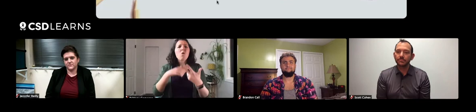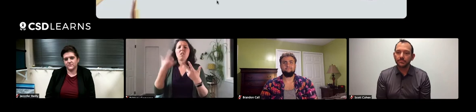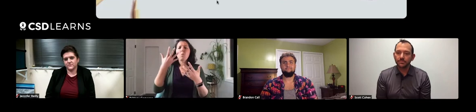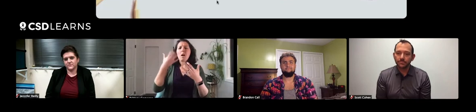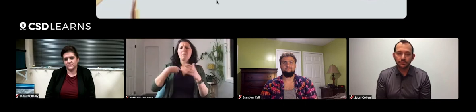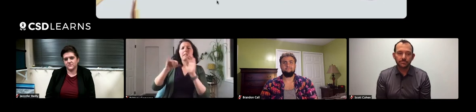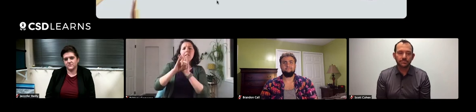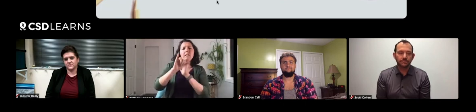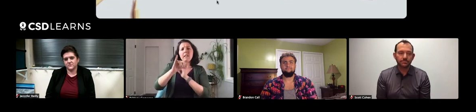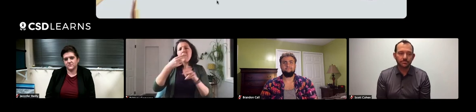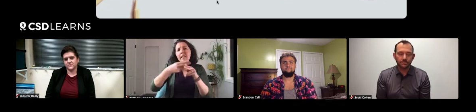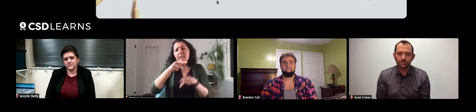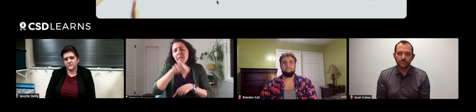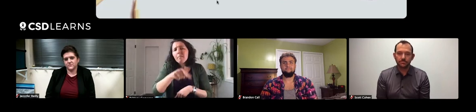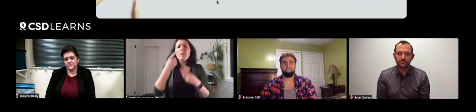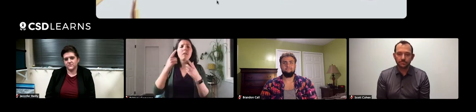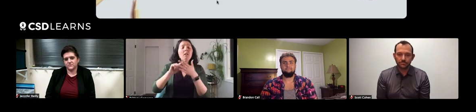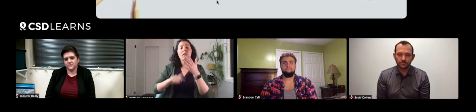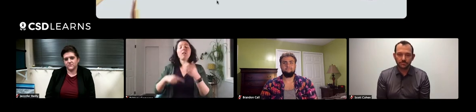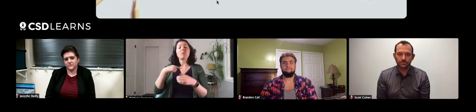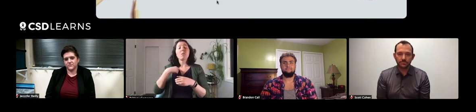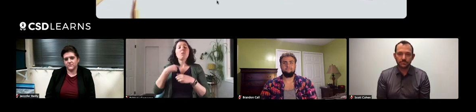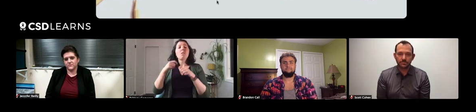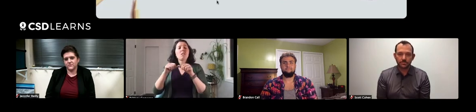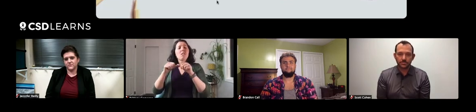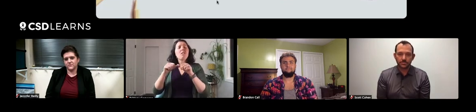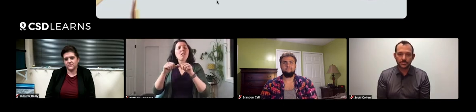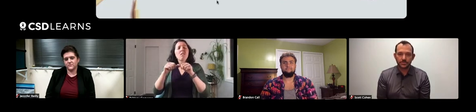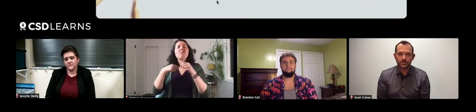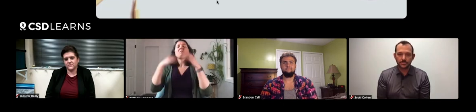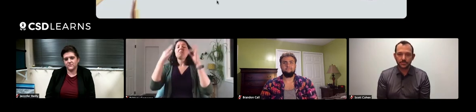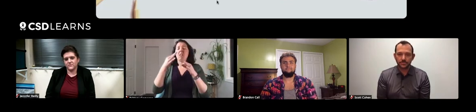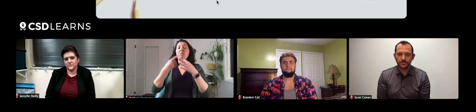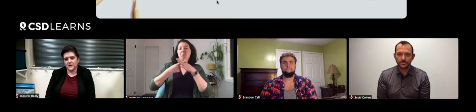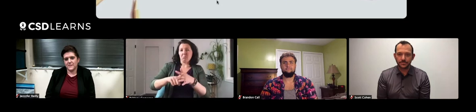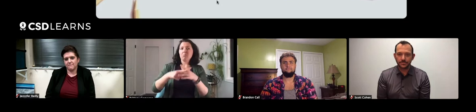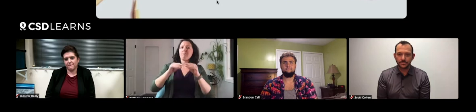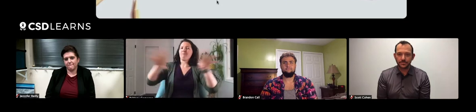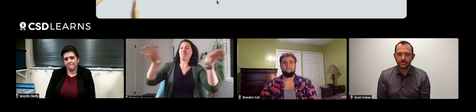and I would identify the names of their plants for them, and so on. I decided to start distributing this information